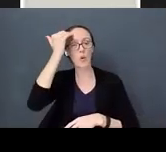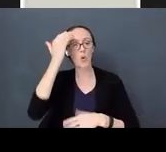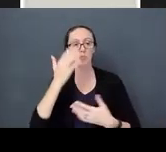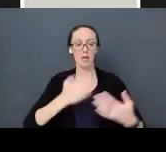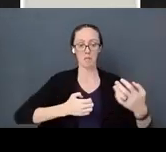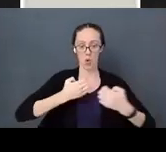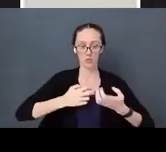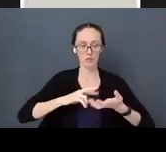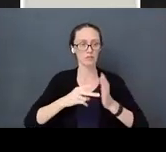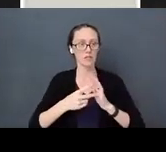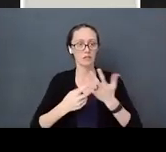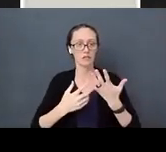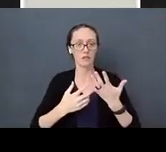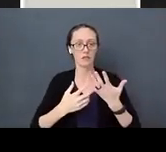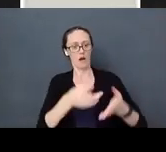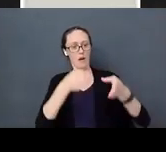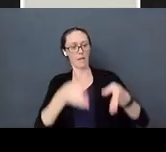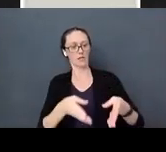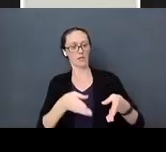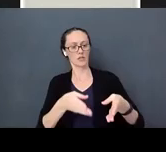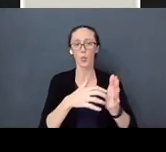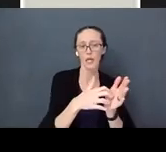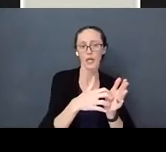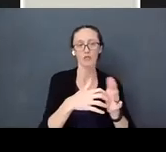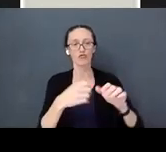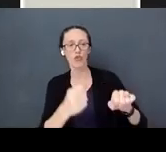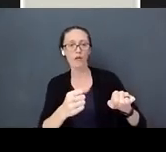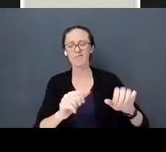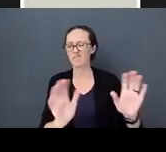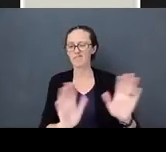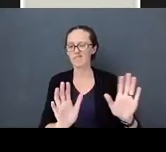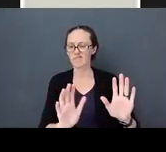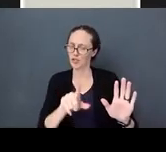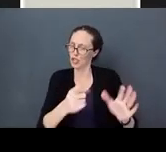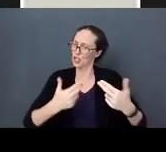weak or strong. They only make a person human; that is what emotions do - they make you human.